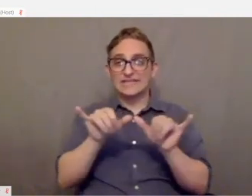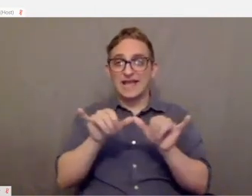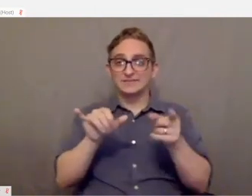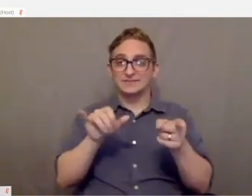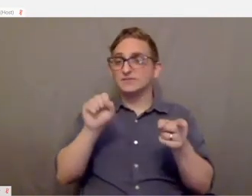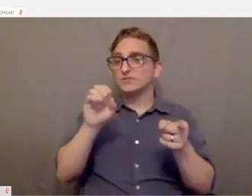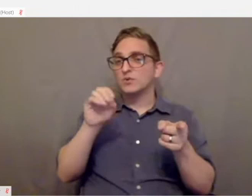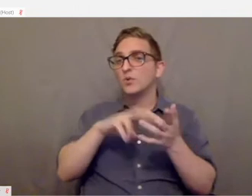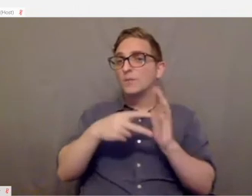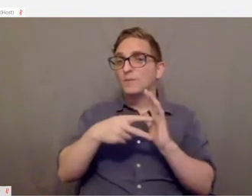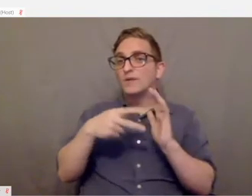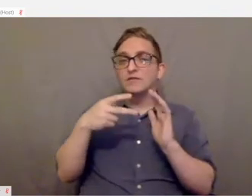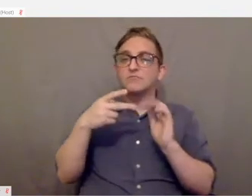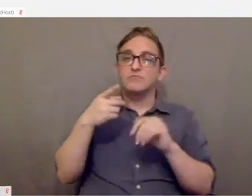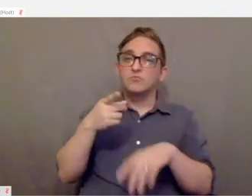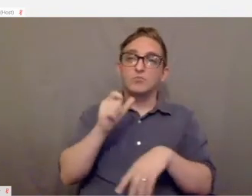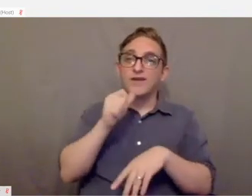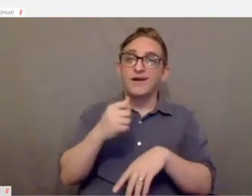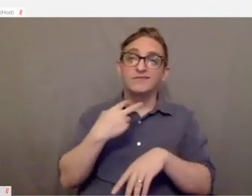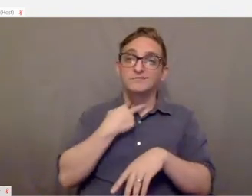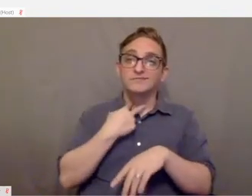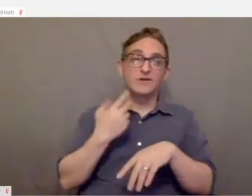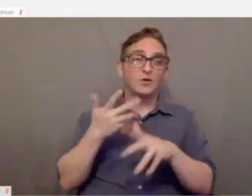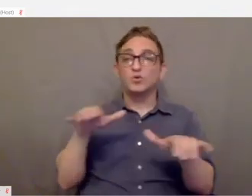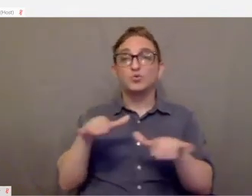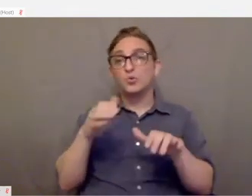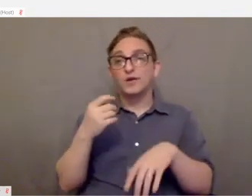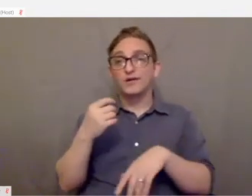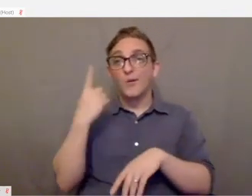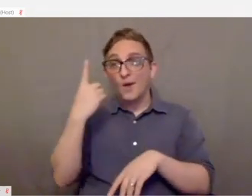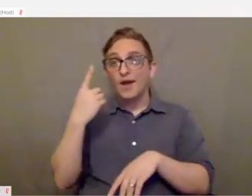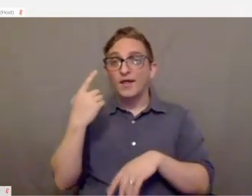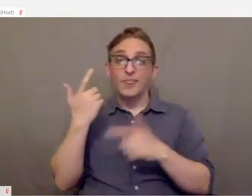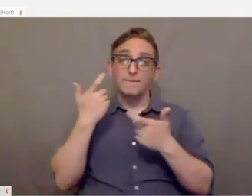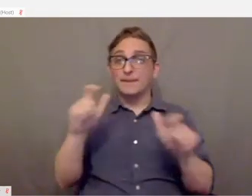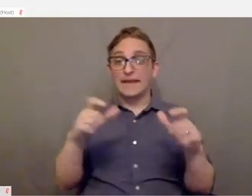So you're not stuck with just doing the big buttons as the A button.